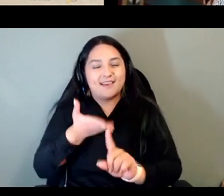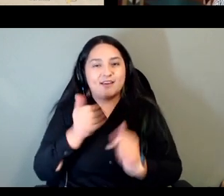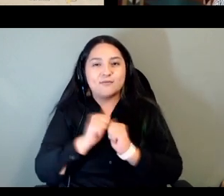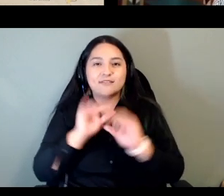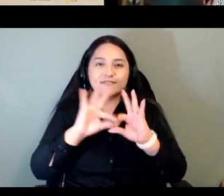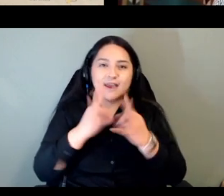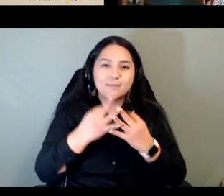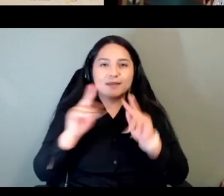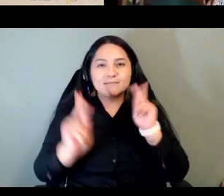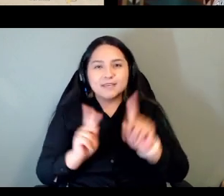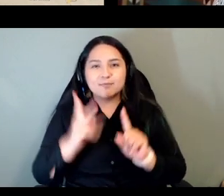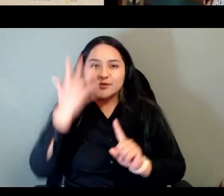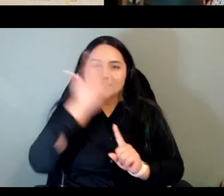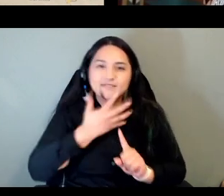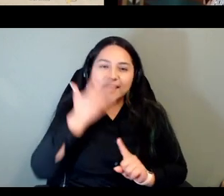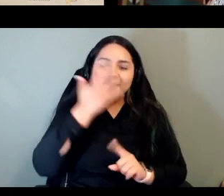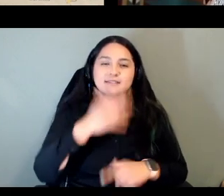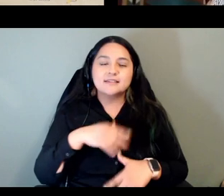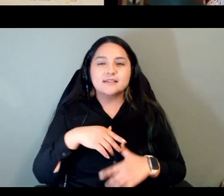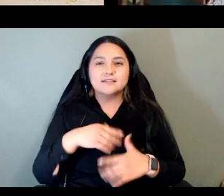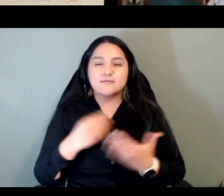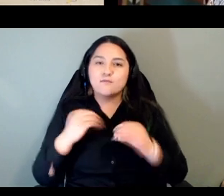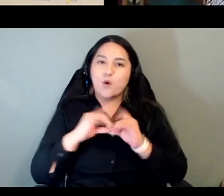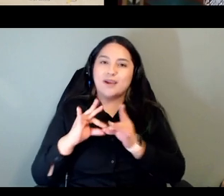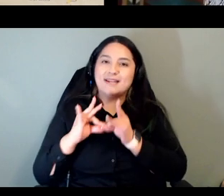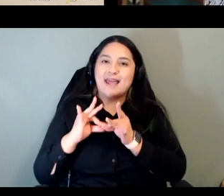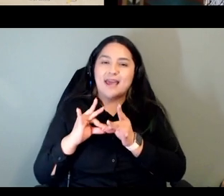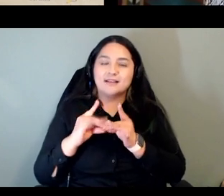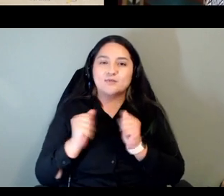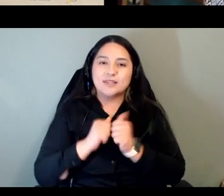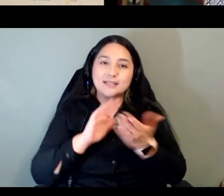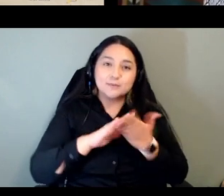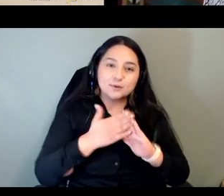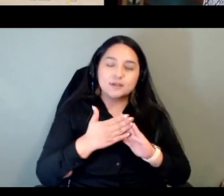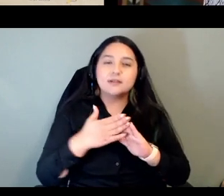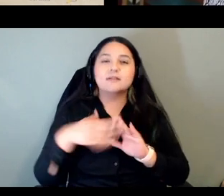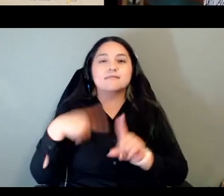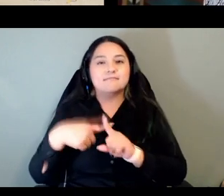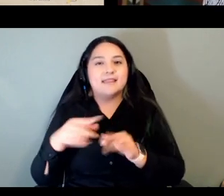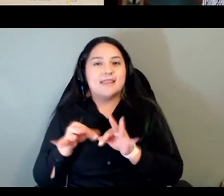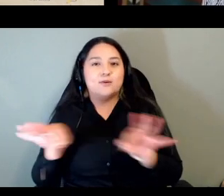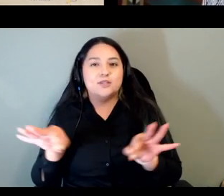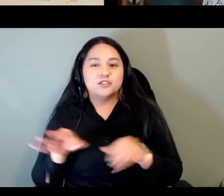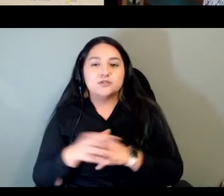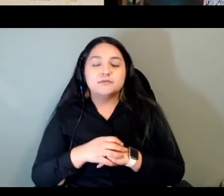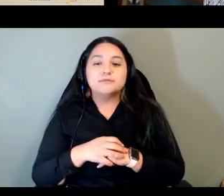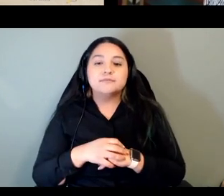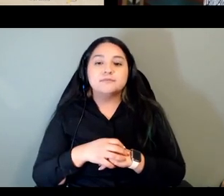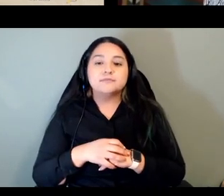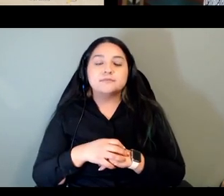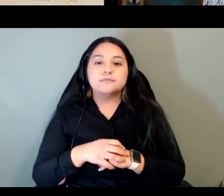further connecting people uh back to community and language and the beautiful inspiring piece